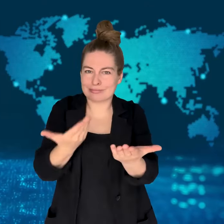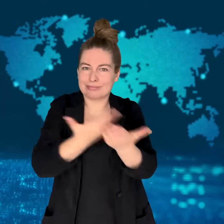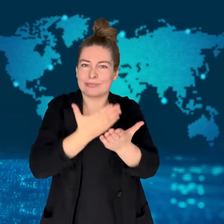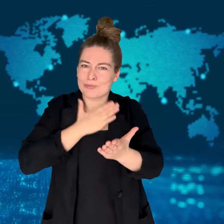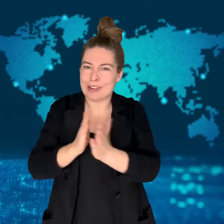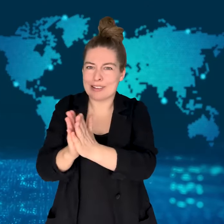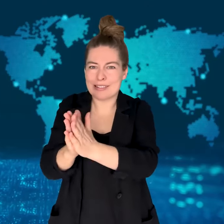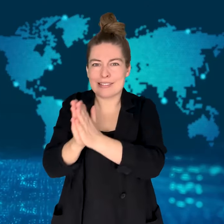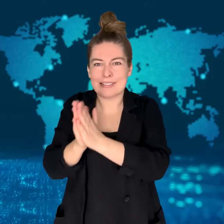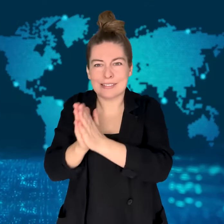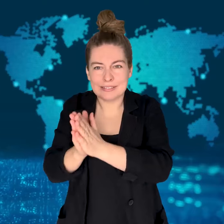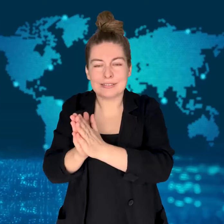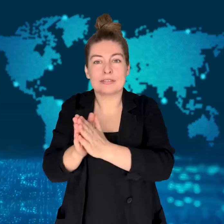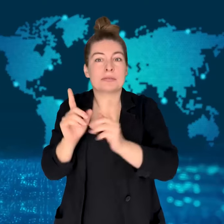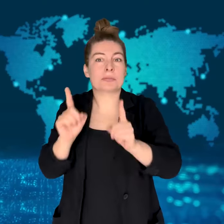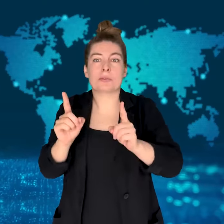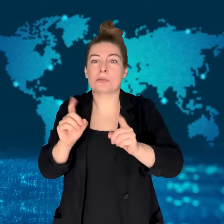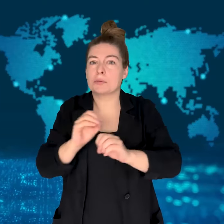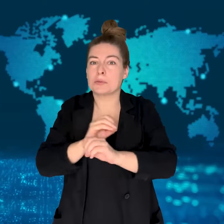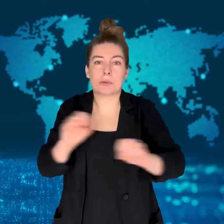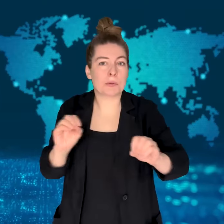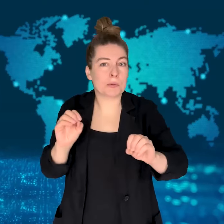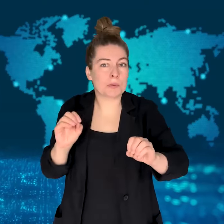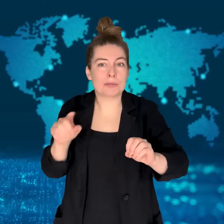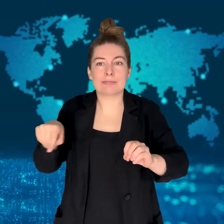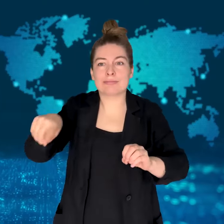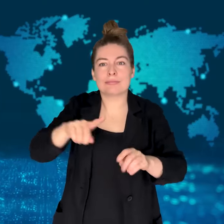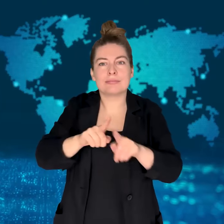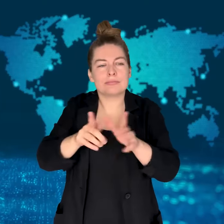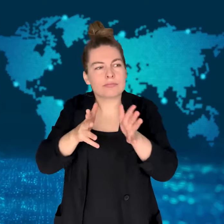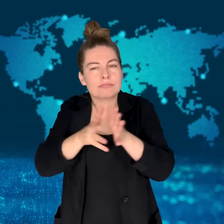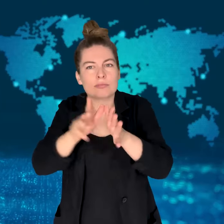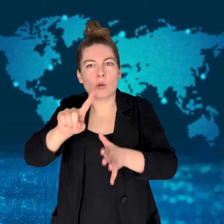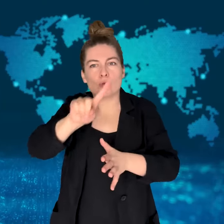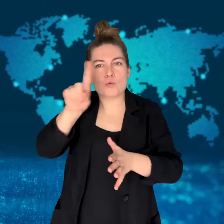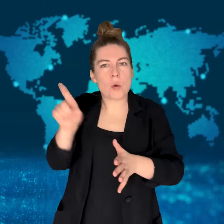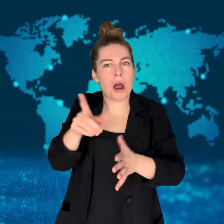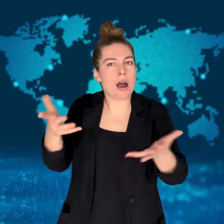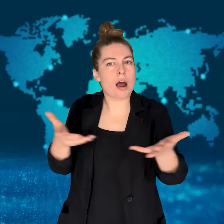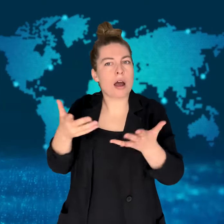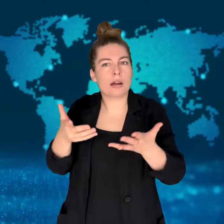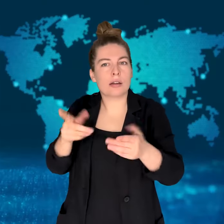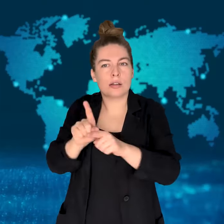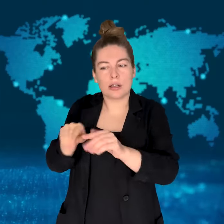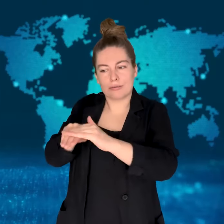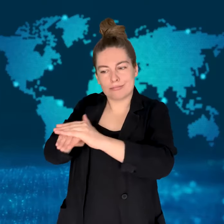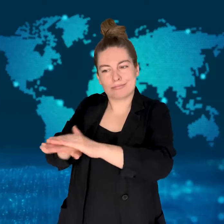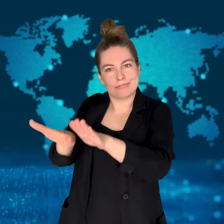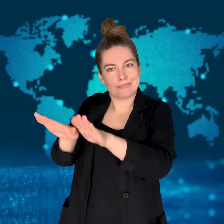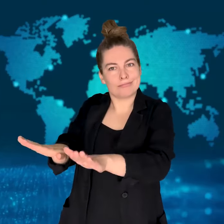why they're holding the objects.